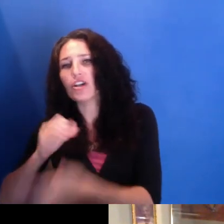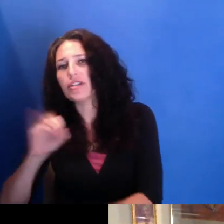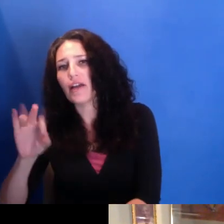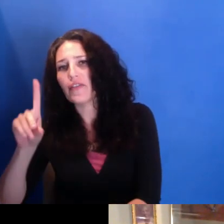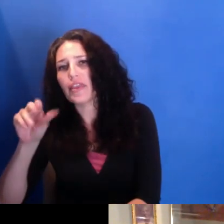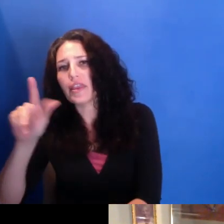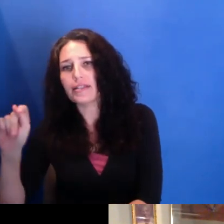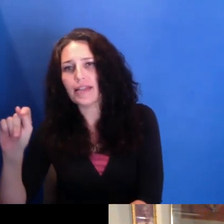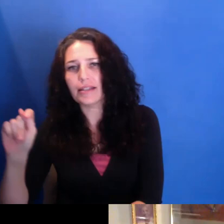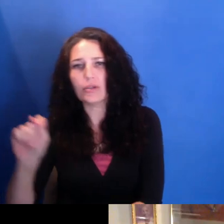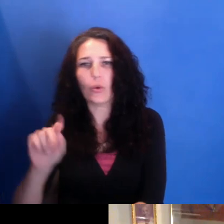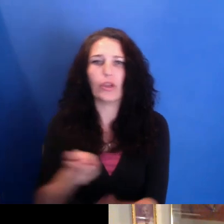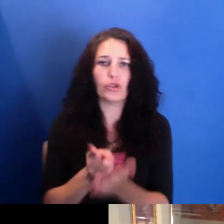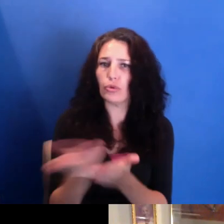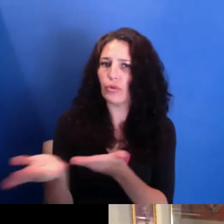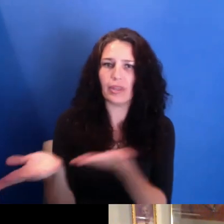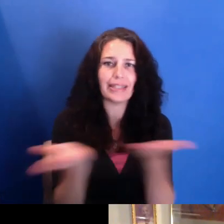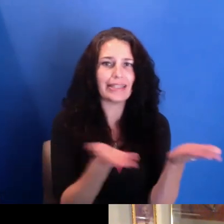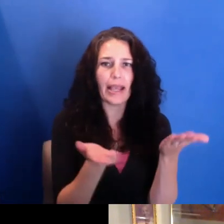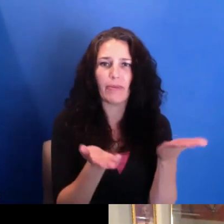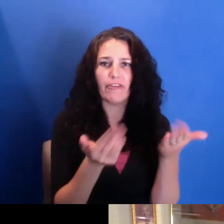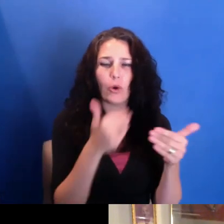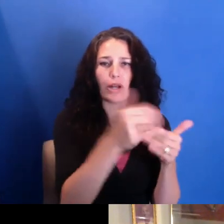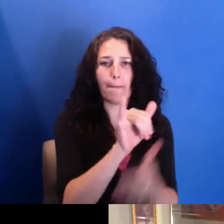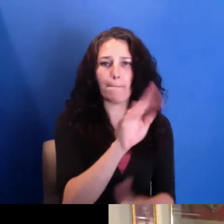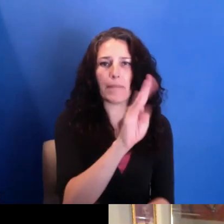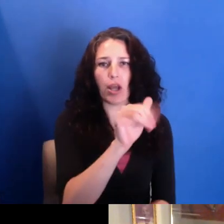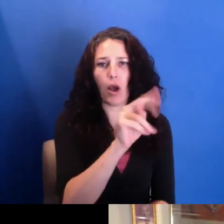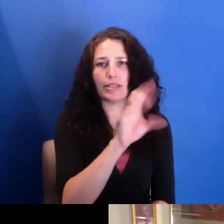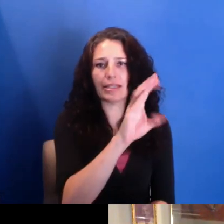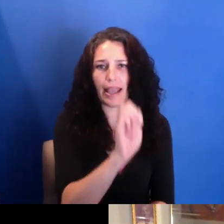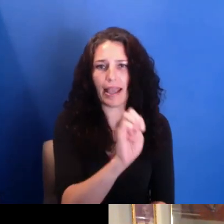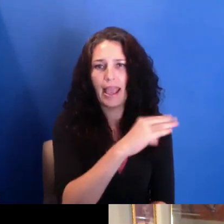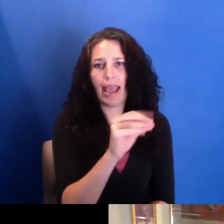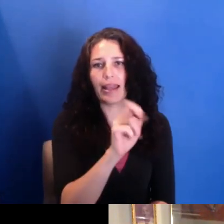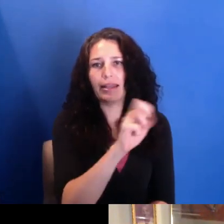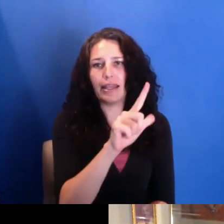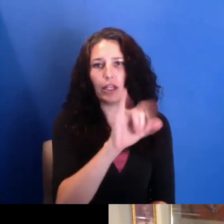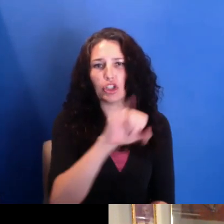You know, that there's something real and true that sort of crosses time.